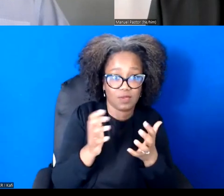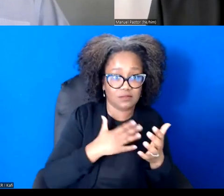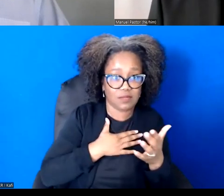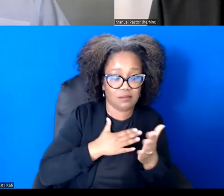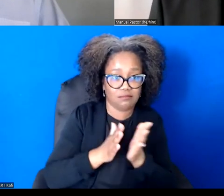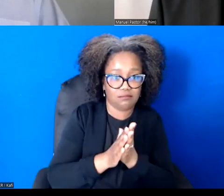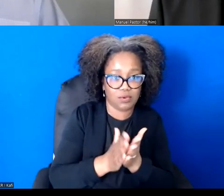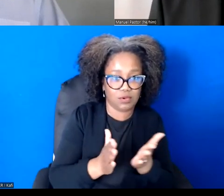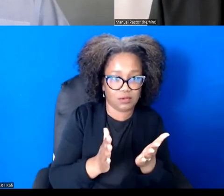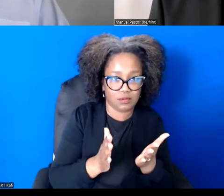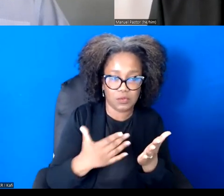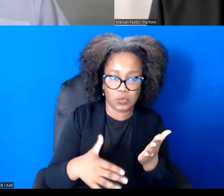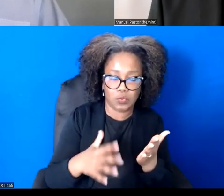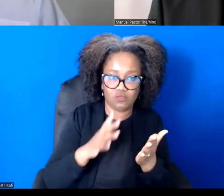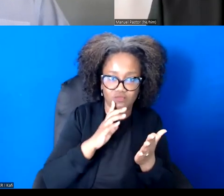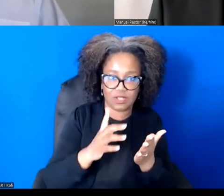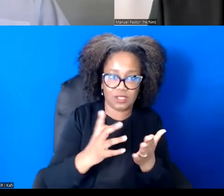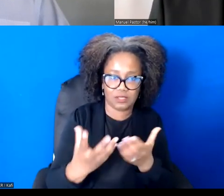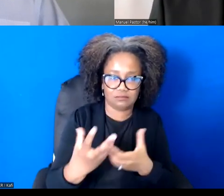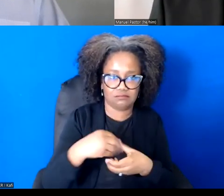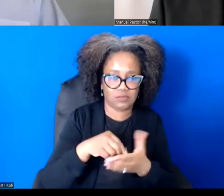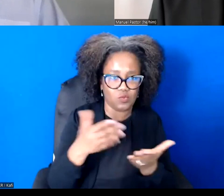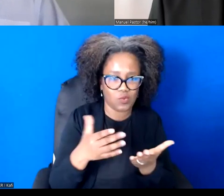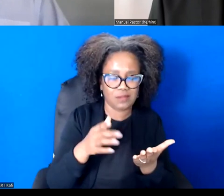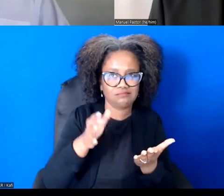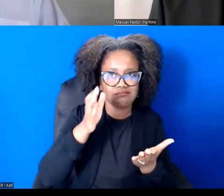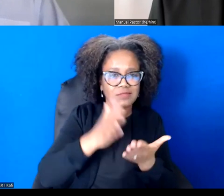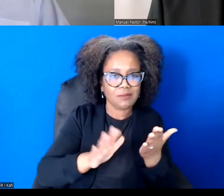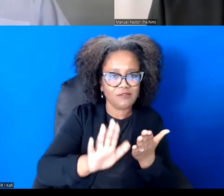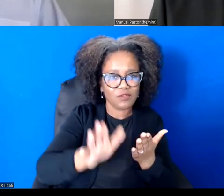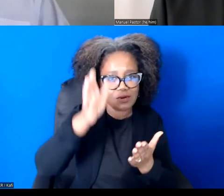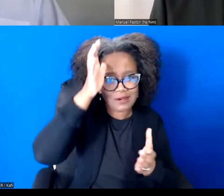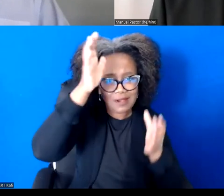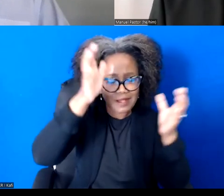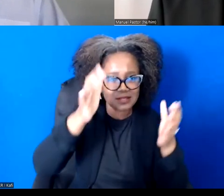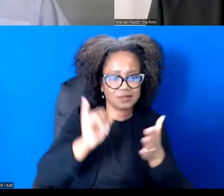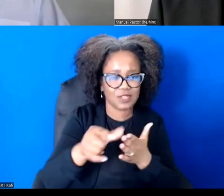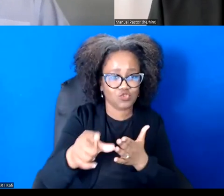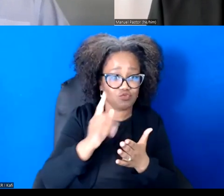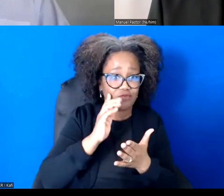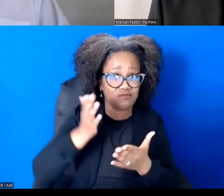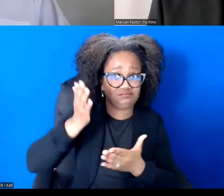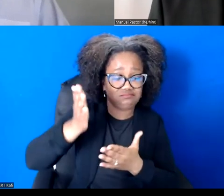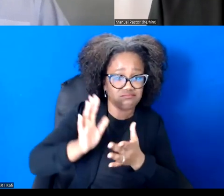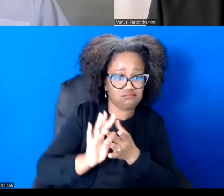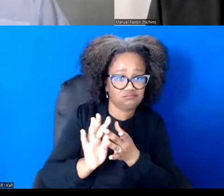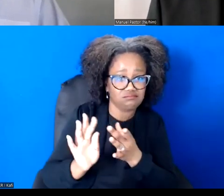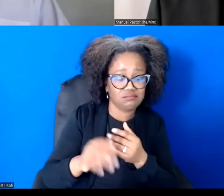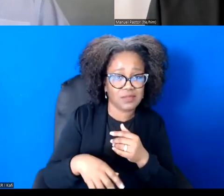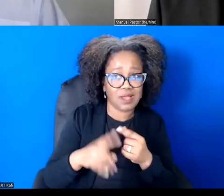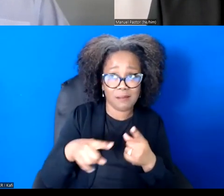informed by the concepts you've brought to the public square about othering and belonging